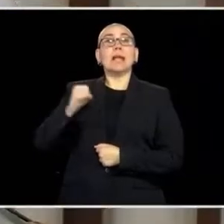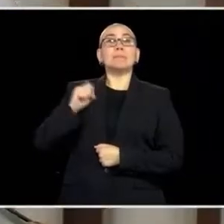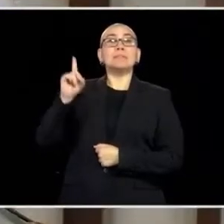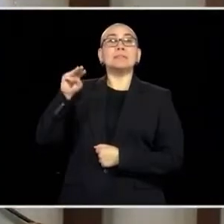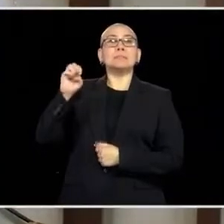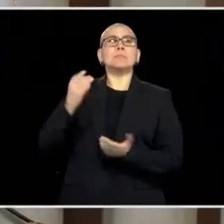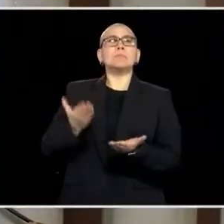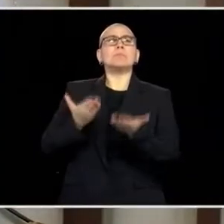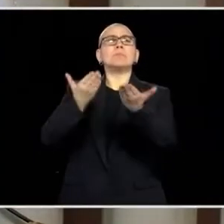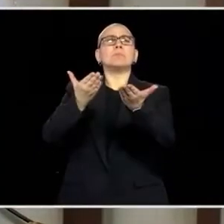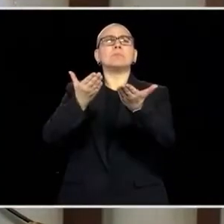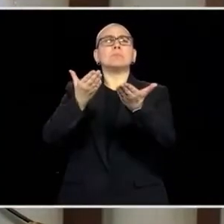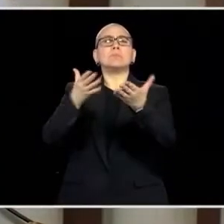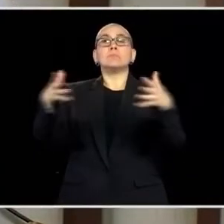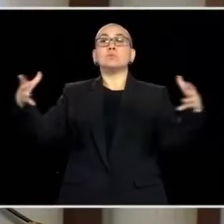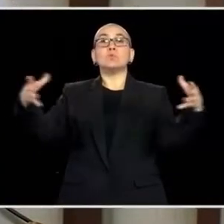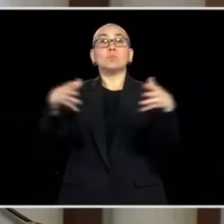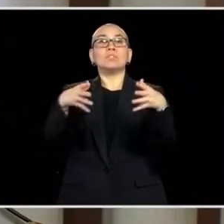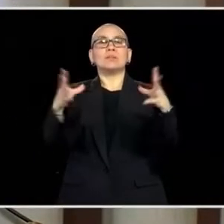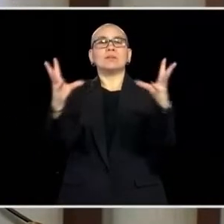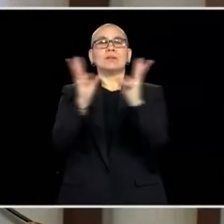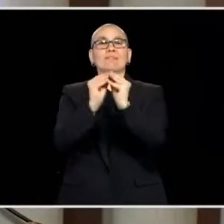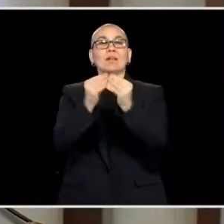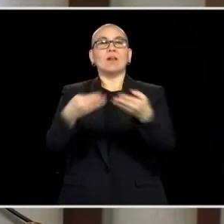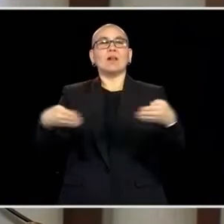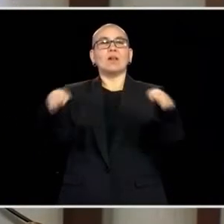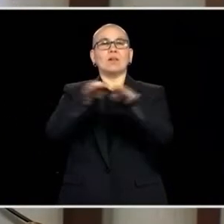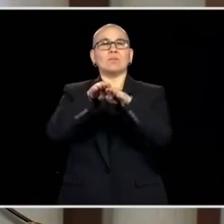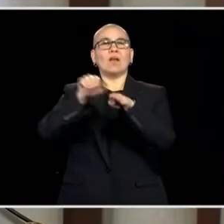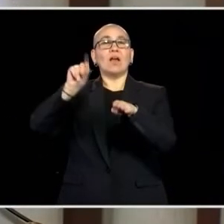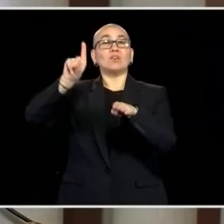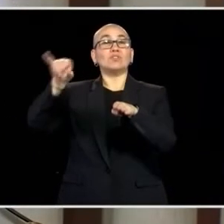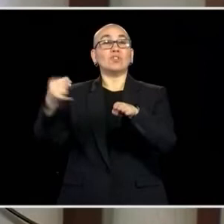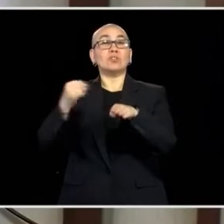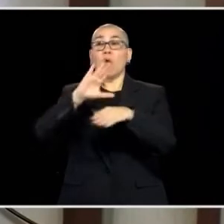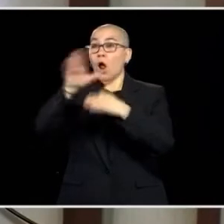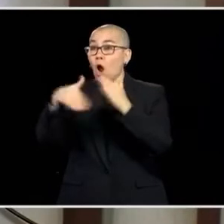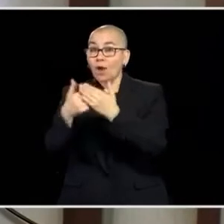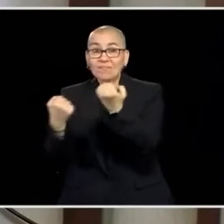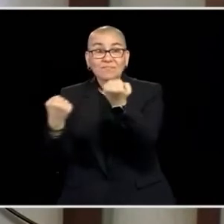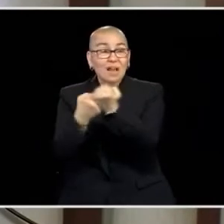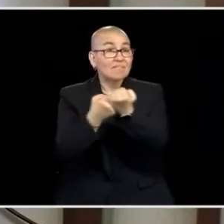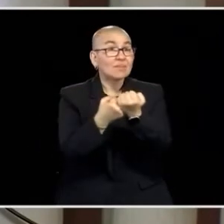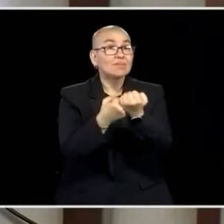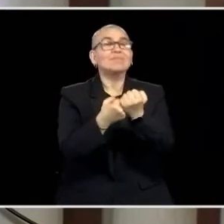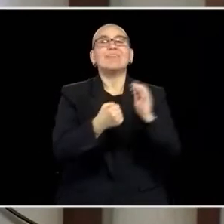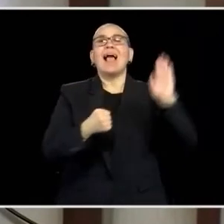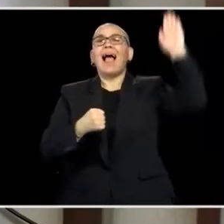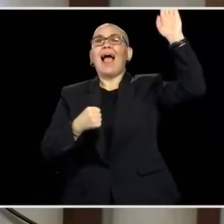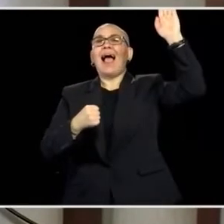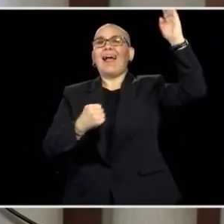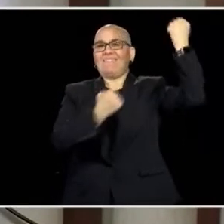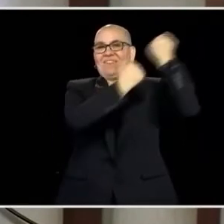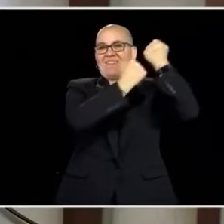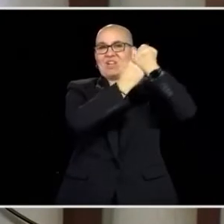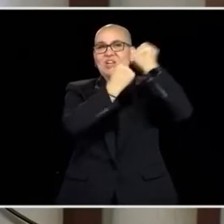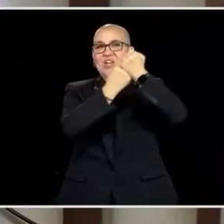SENATOR DAHMS MOVES THAT THE JOINT CONVENTION DO NOW ADJOURN. ALL THOSE IN FAVOR PLEASE SAY AYE? THOSE OPPOSED, PLEASE SAY NO.